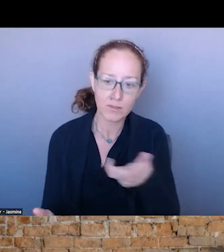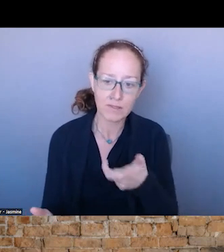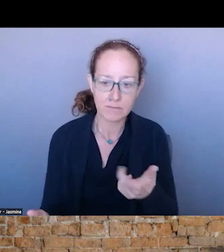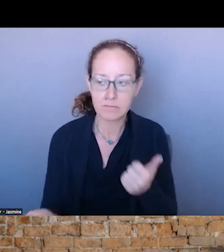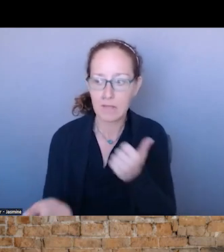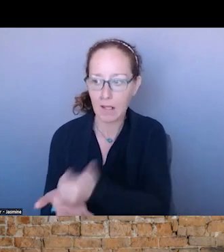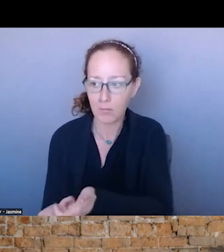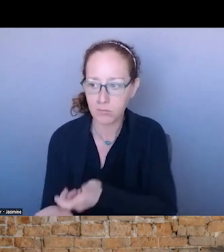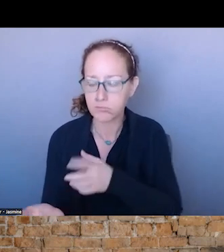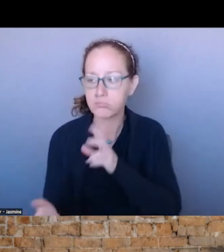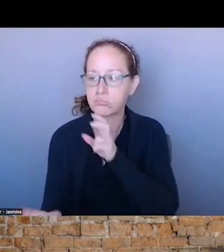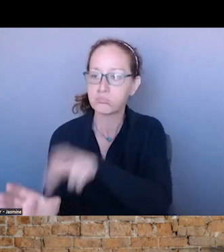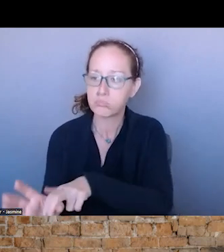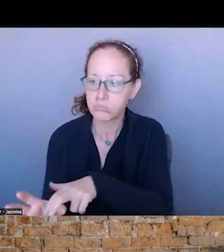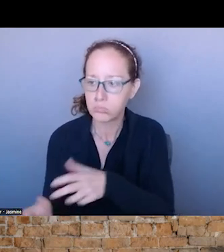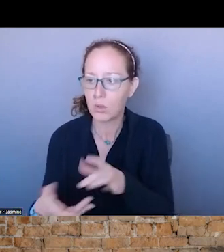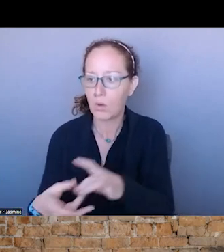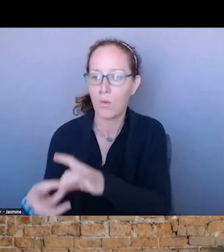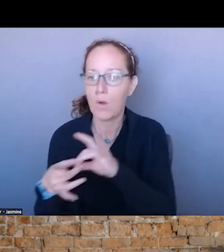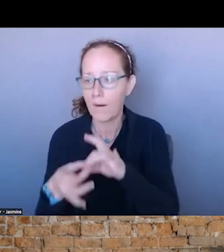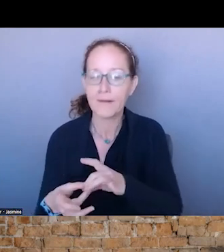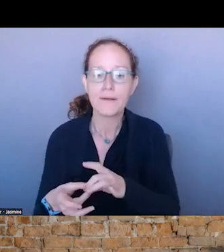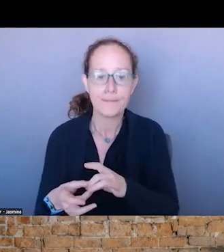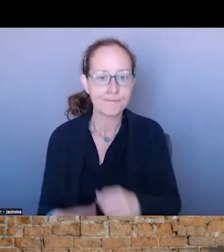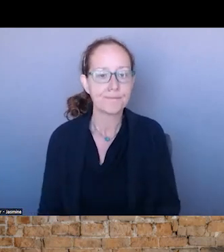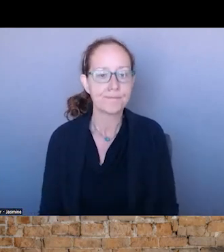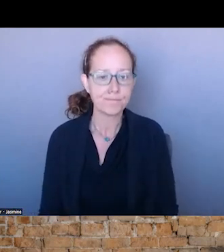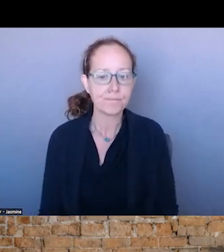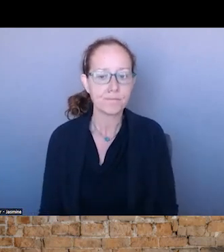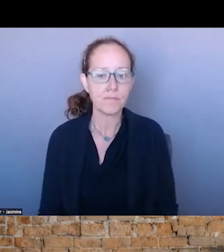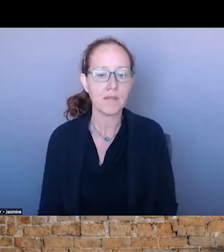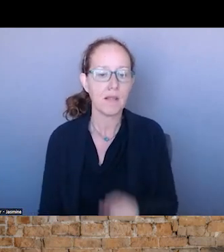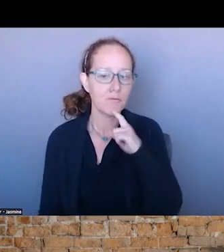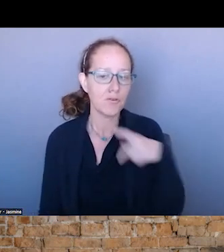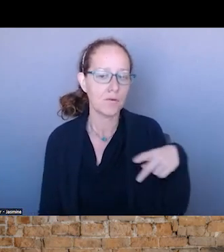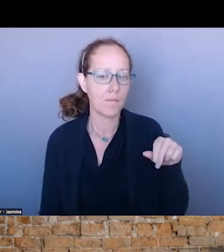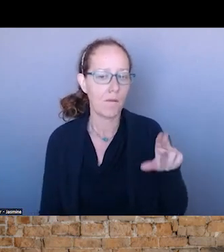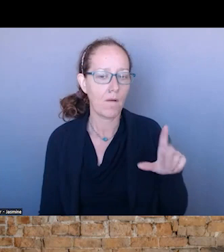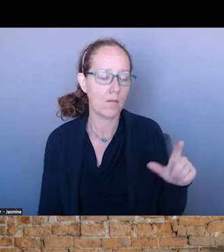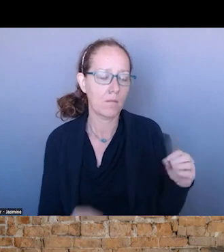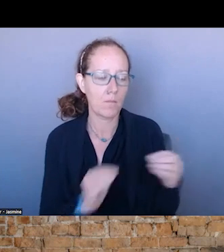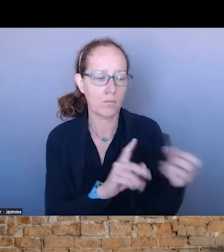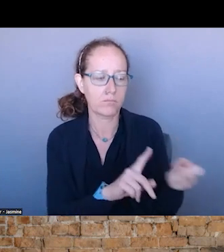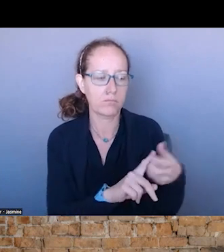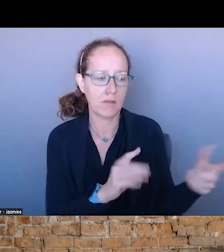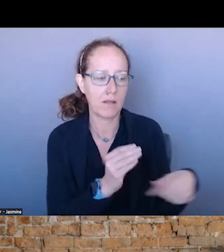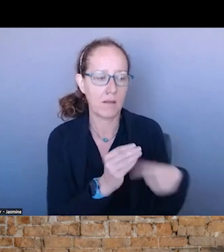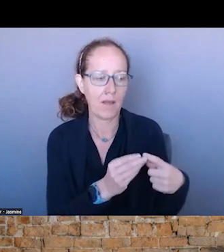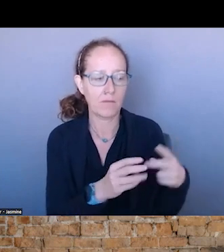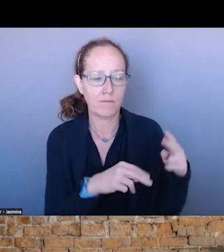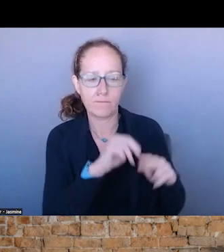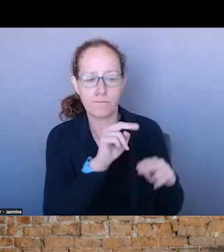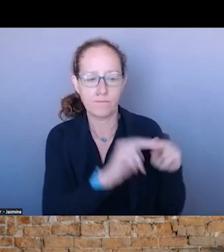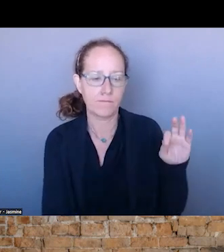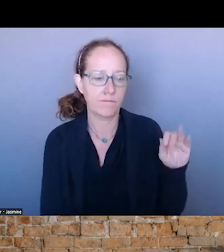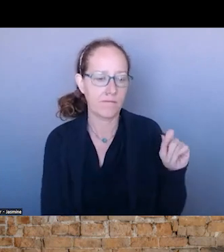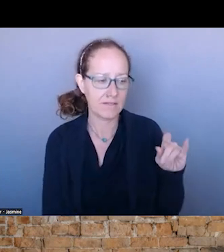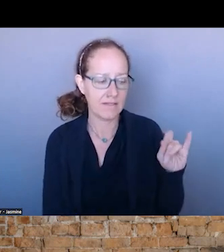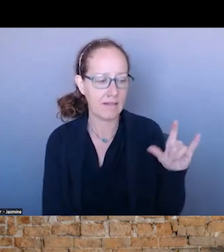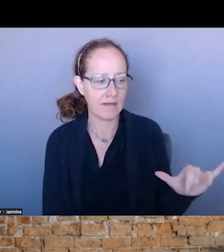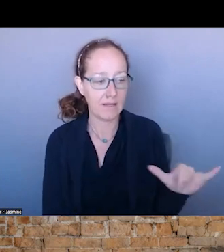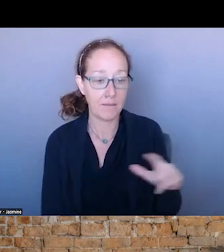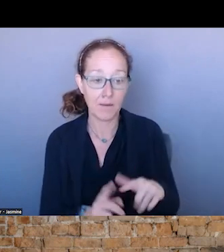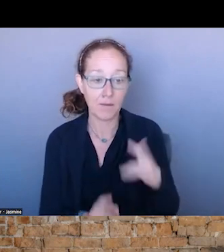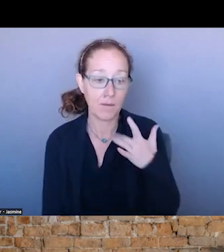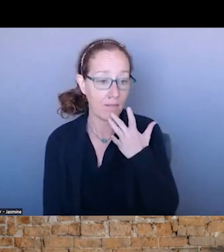ABOUT THE FACILITY BASED SIDE, BUT WE ARE LUCKY IN THE RESOURCES THAT WE HAVE IN